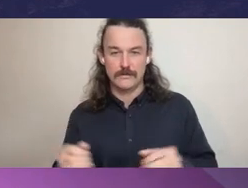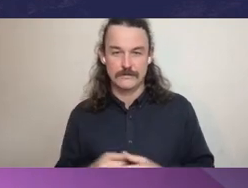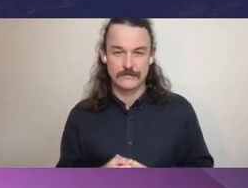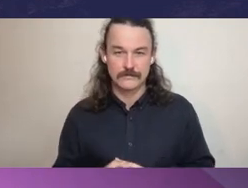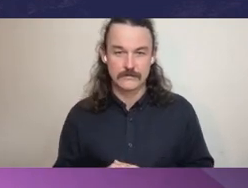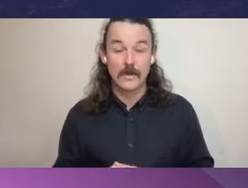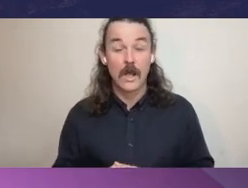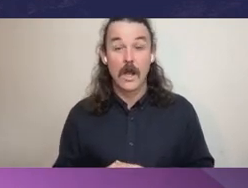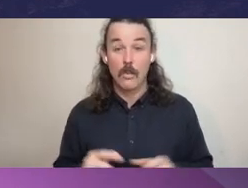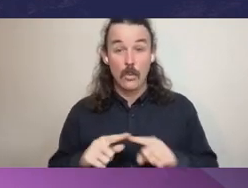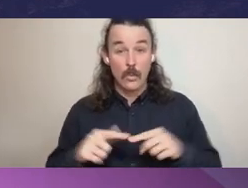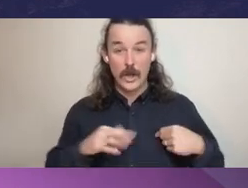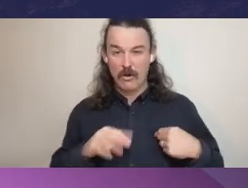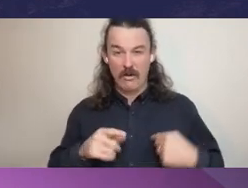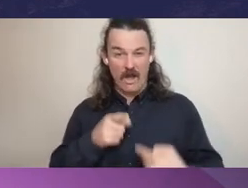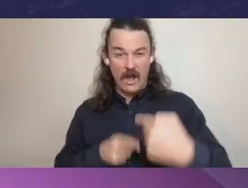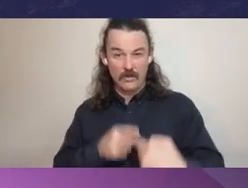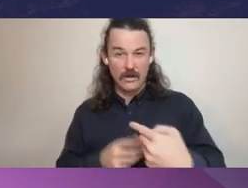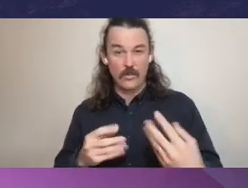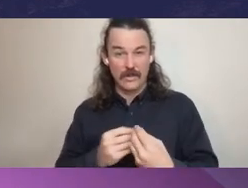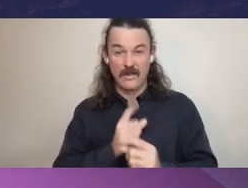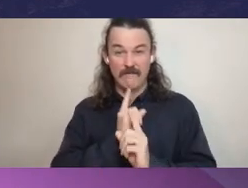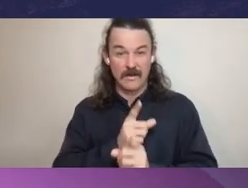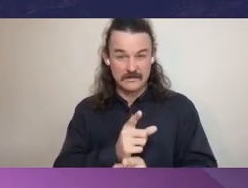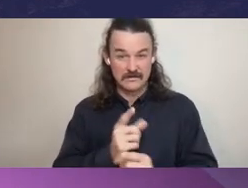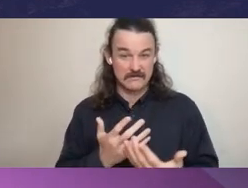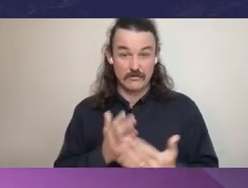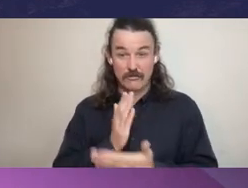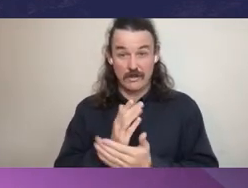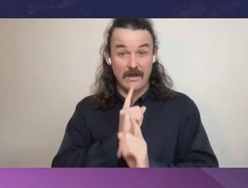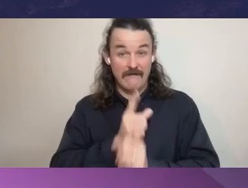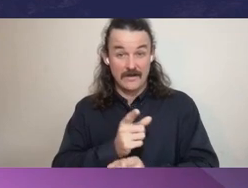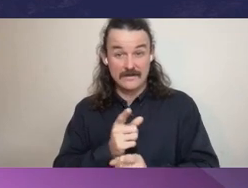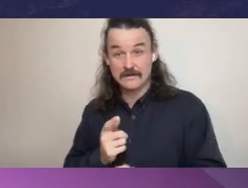This concept of contestable advice and that the public service is not the sole source of advice